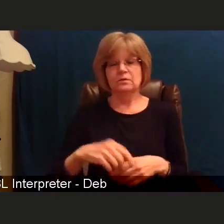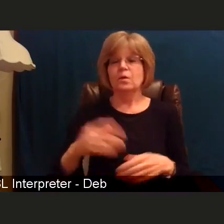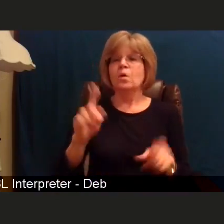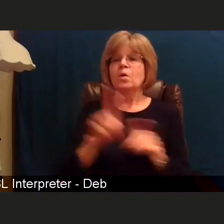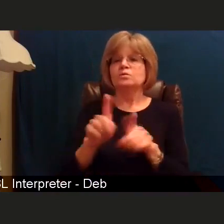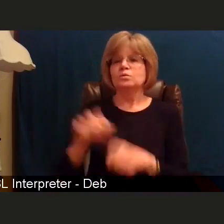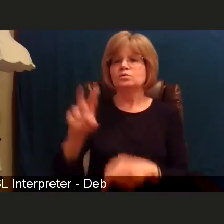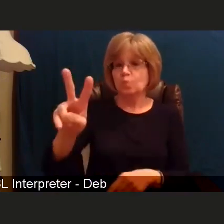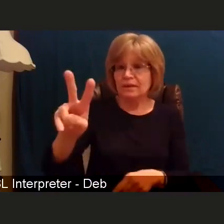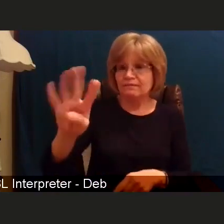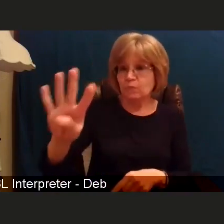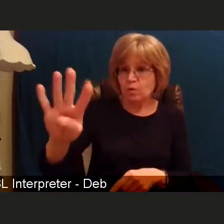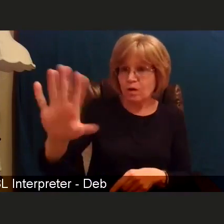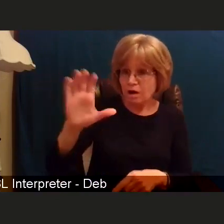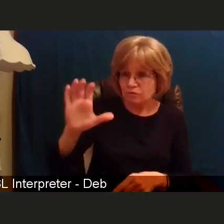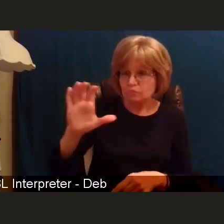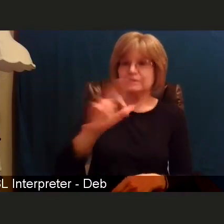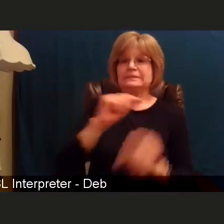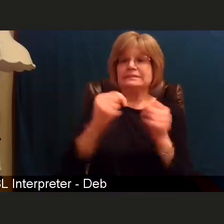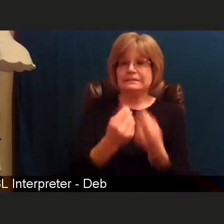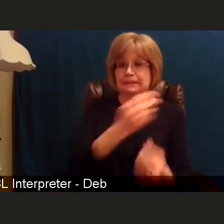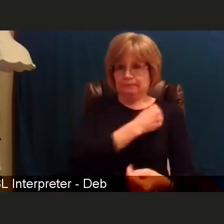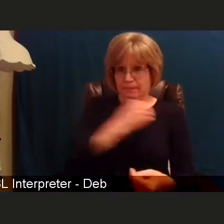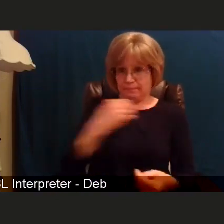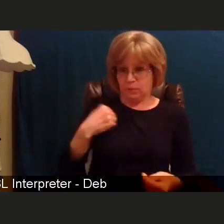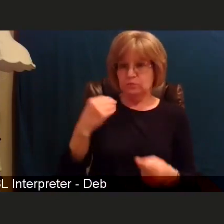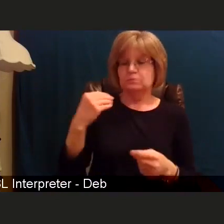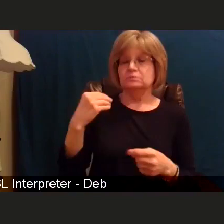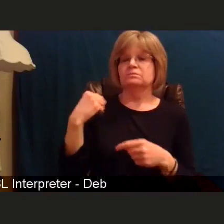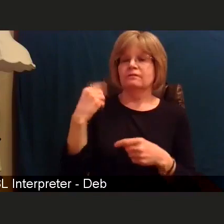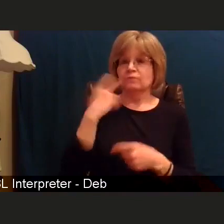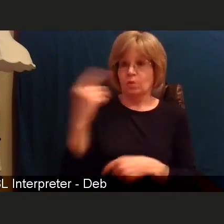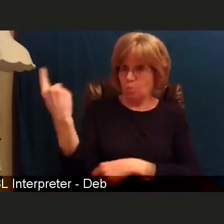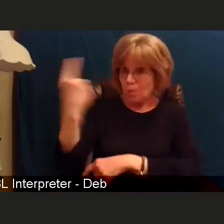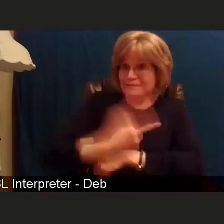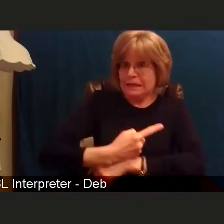within 48 hours for the flu just a few months ago.